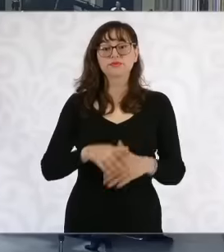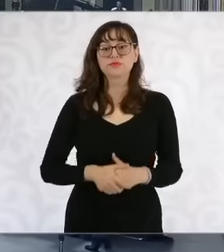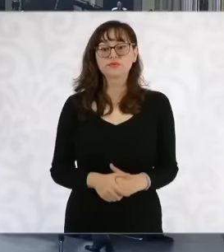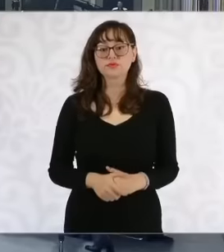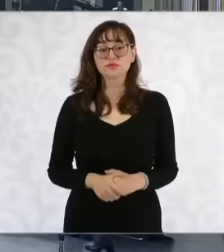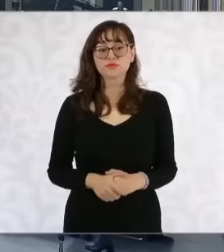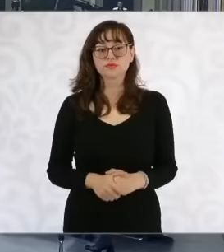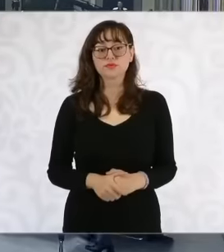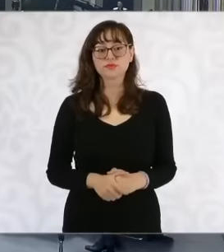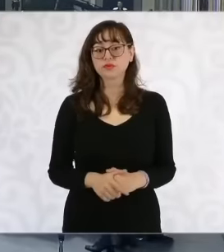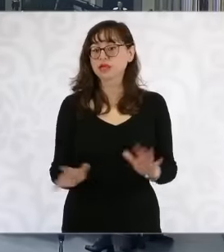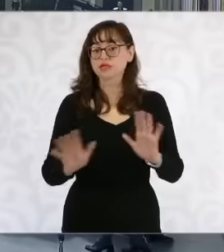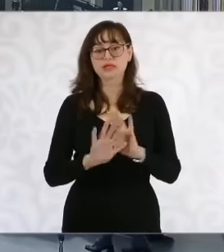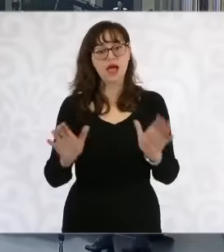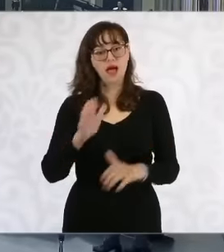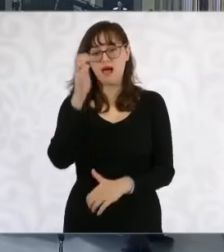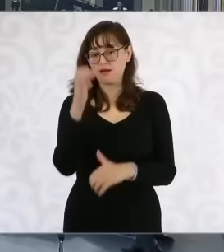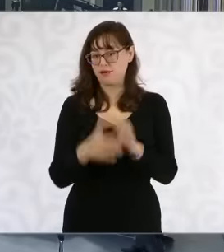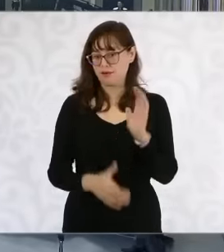We are going to close, now